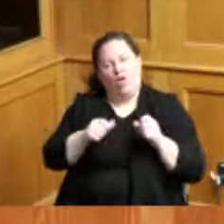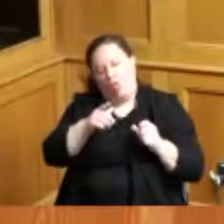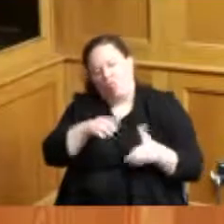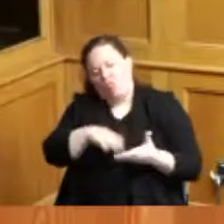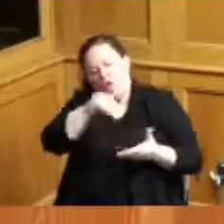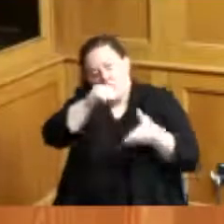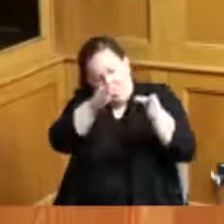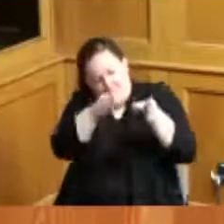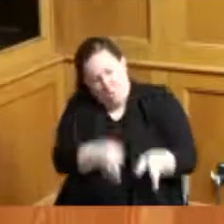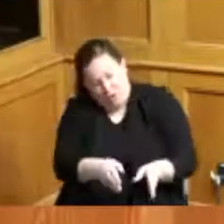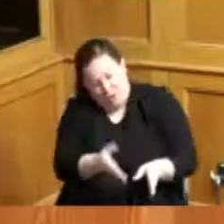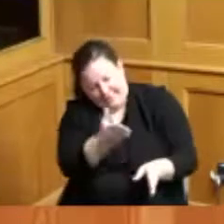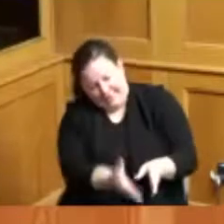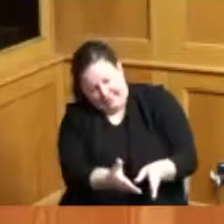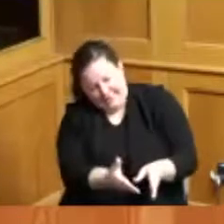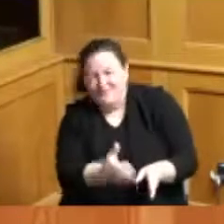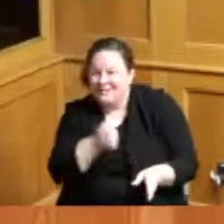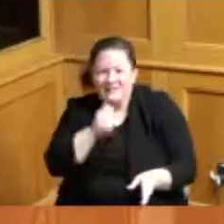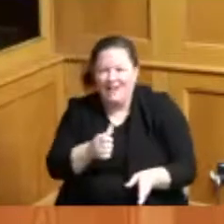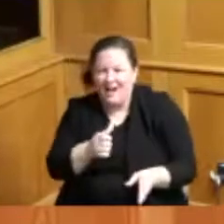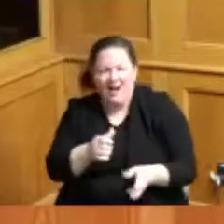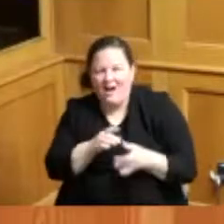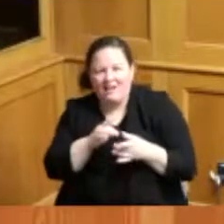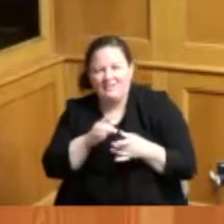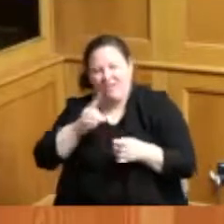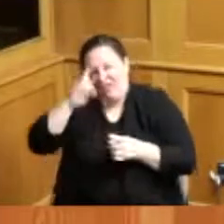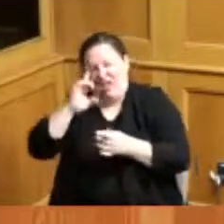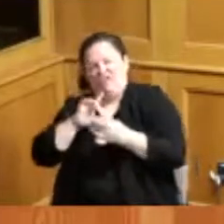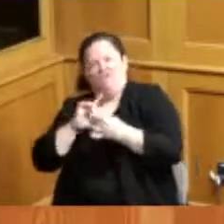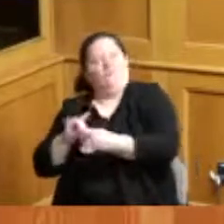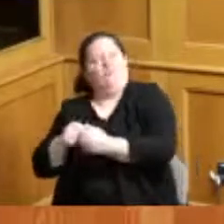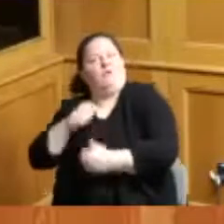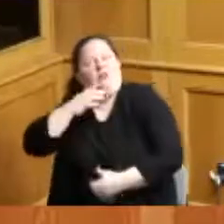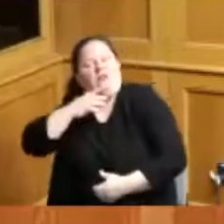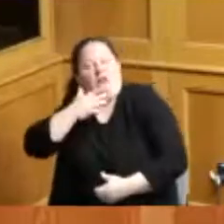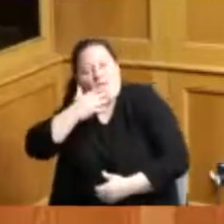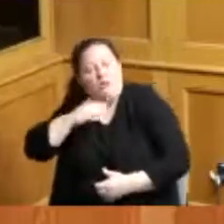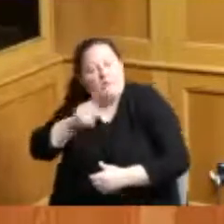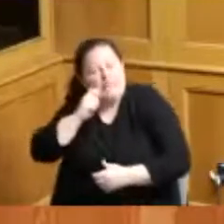the color of their skin lastly as it relates to black history